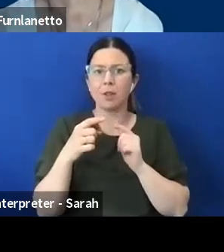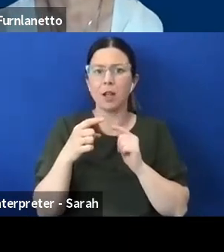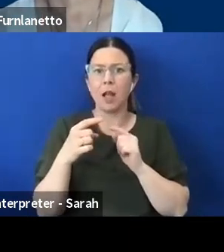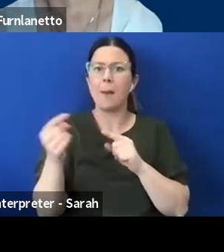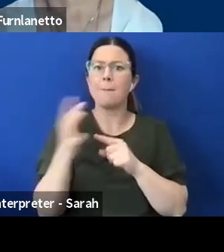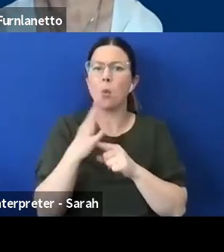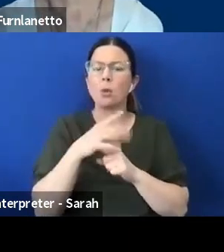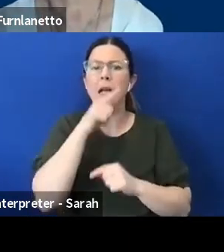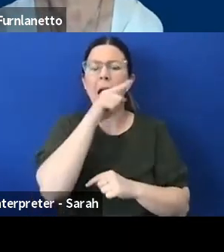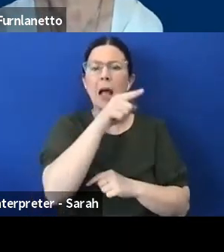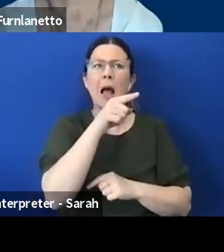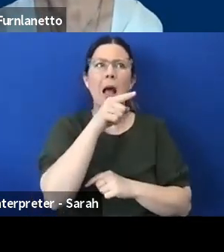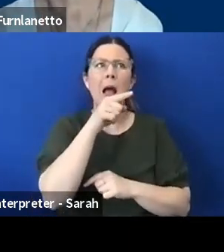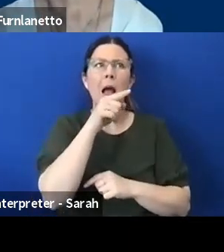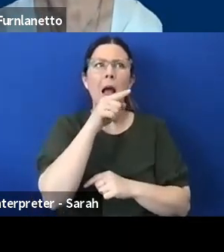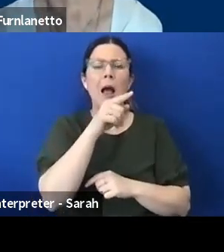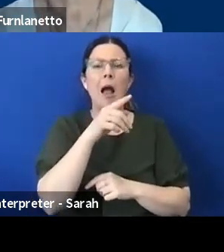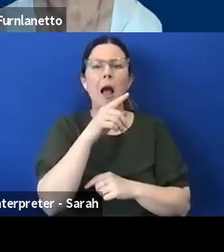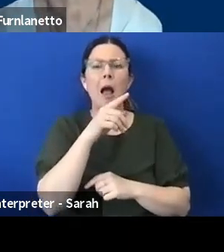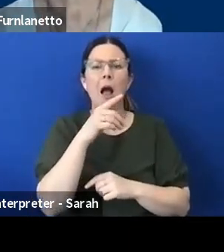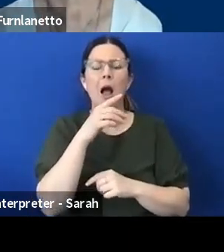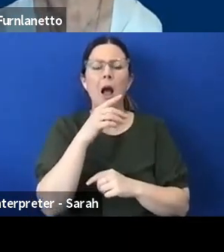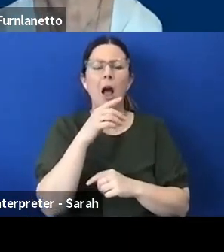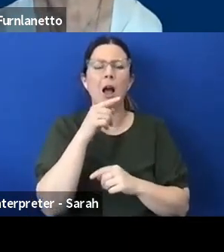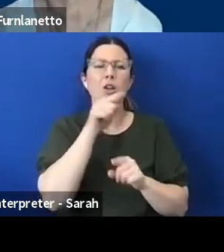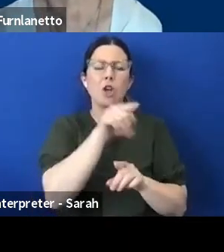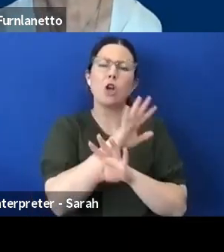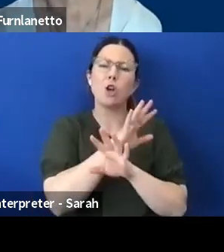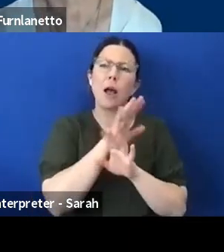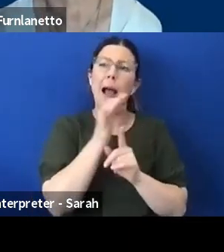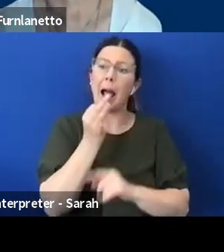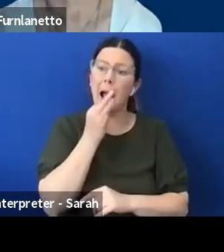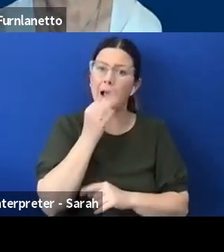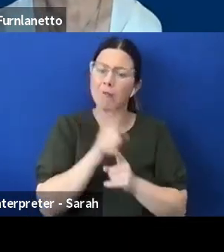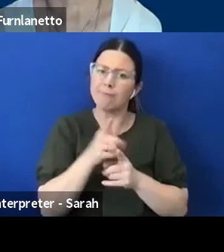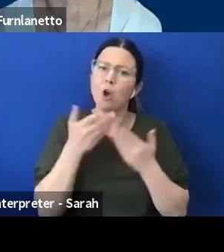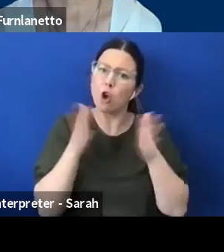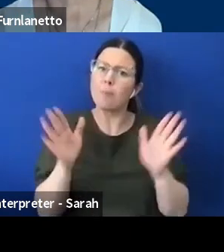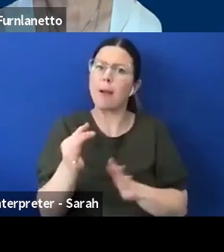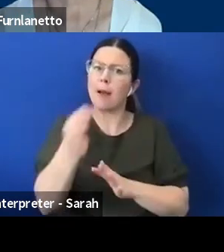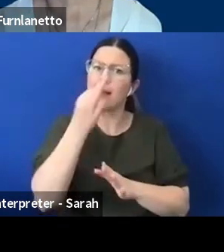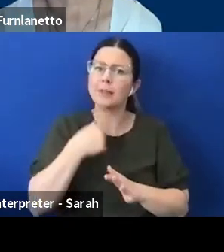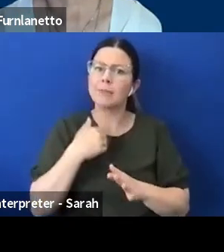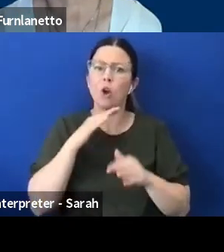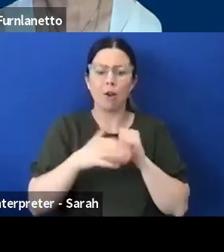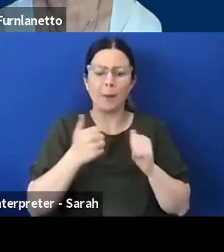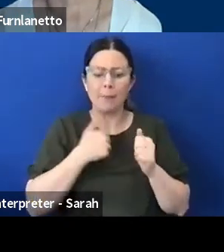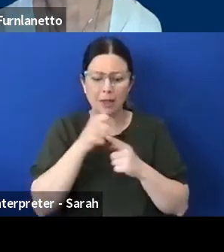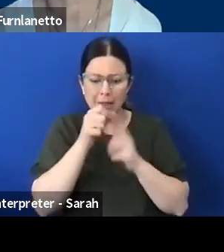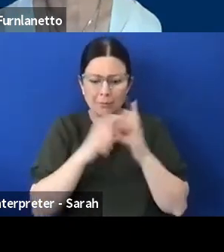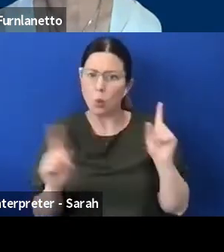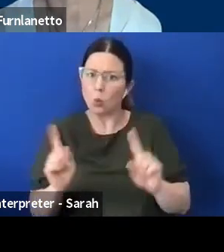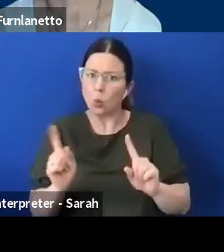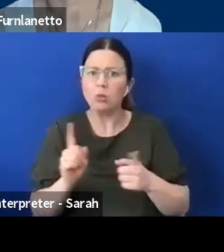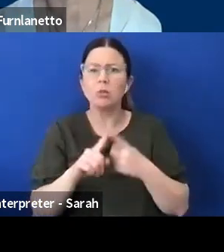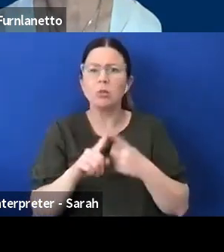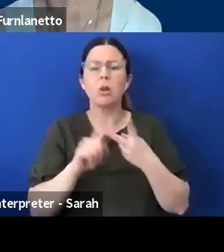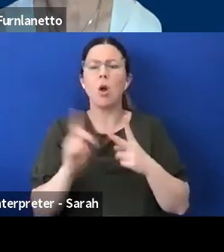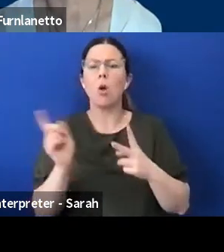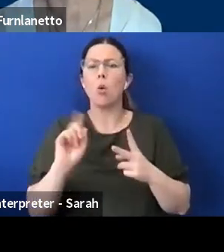a what disability do you have what level of support you require um you know be very upfront